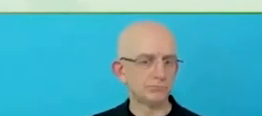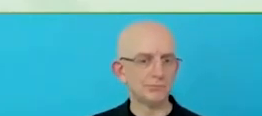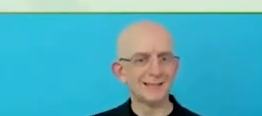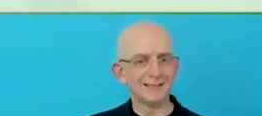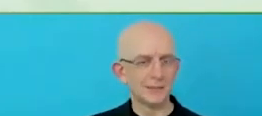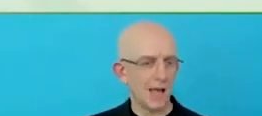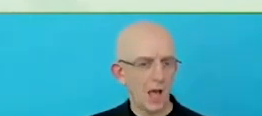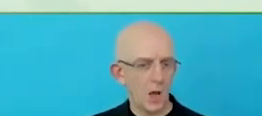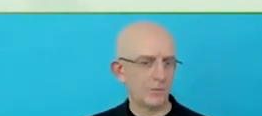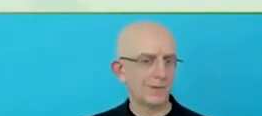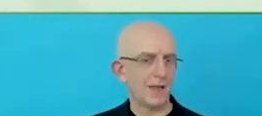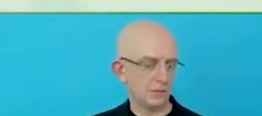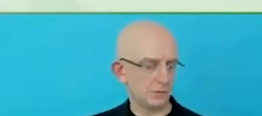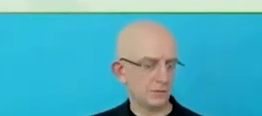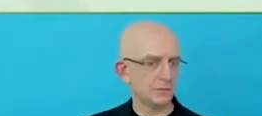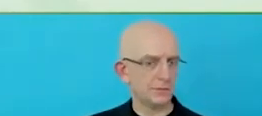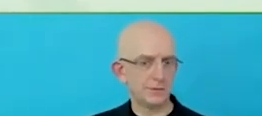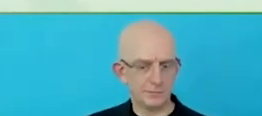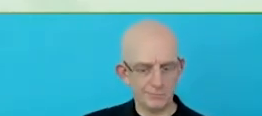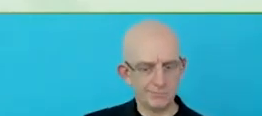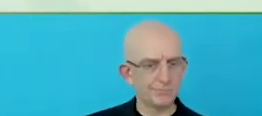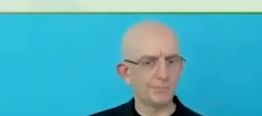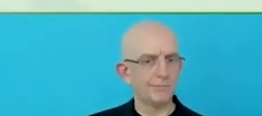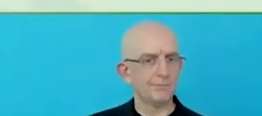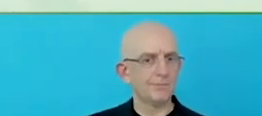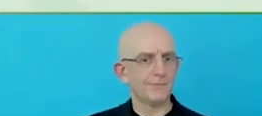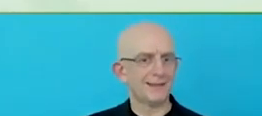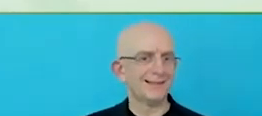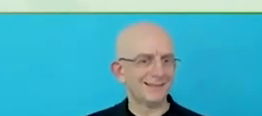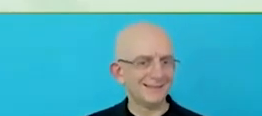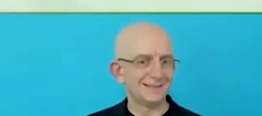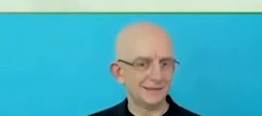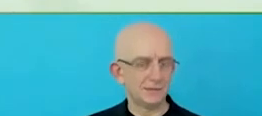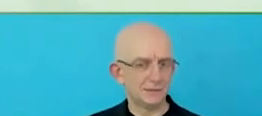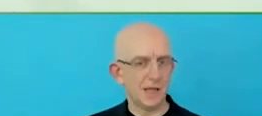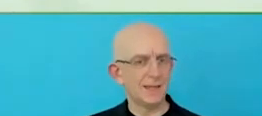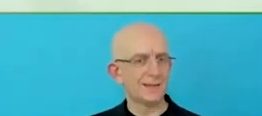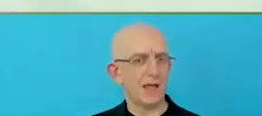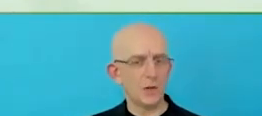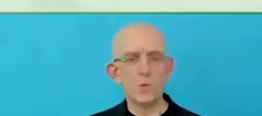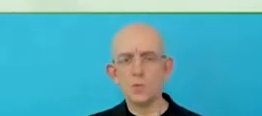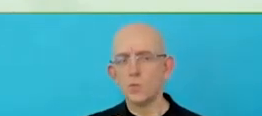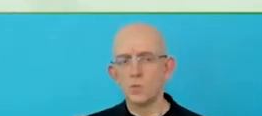For those who cannot see this is a white pep, hexagonal packaging